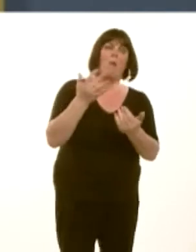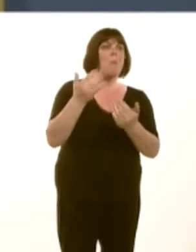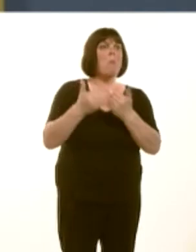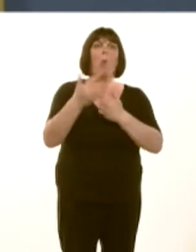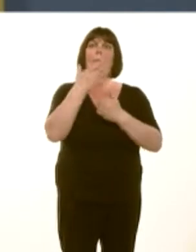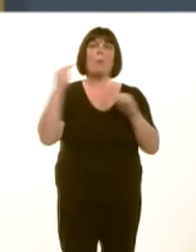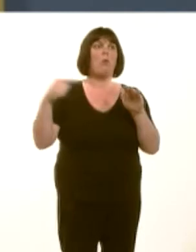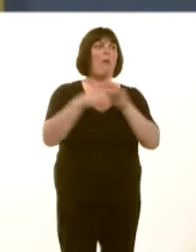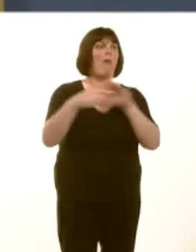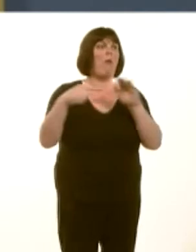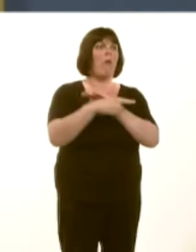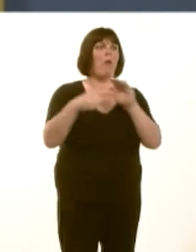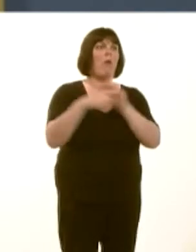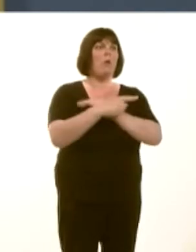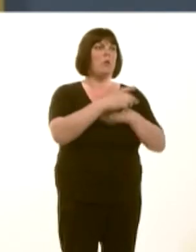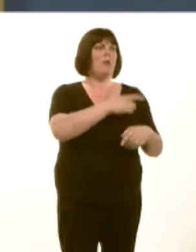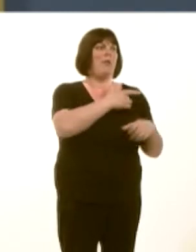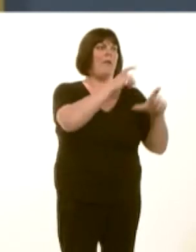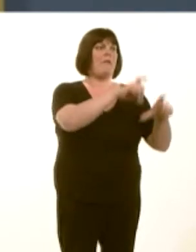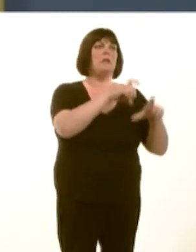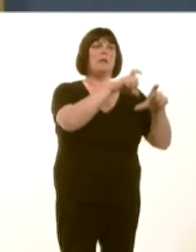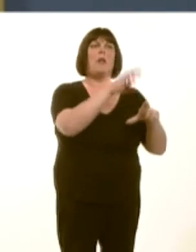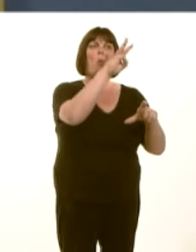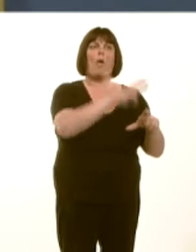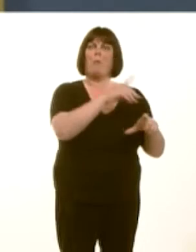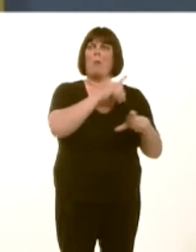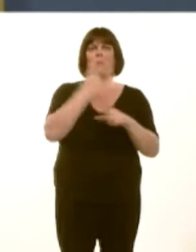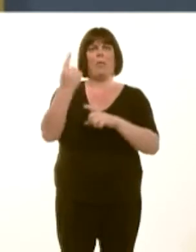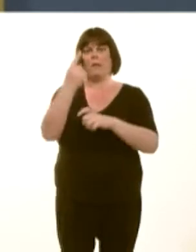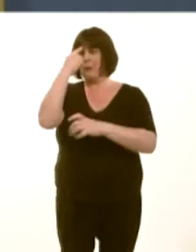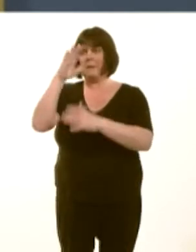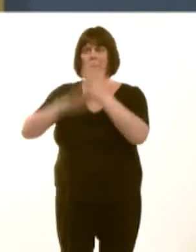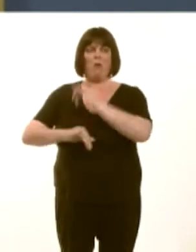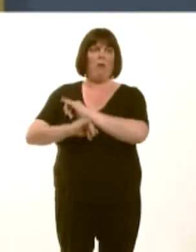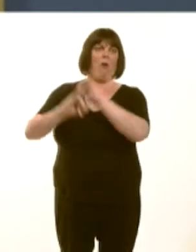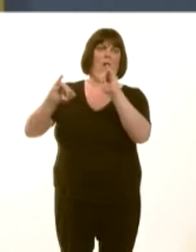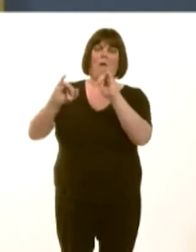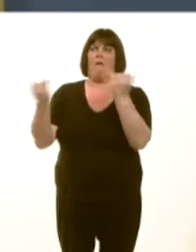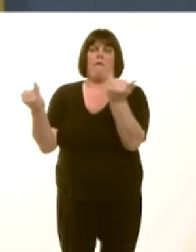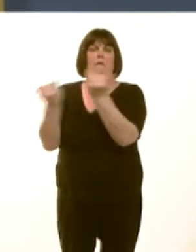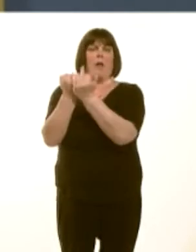sanctuary for those people who are fleeing violence and danger from countries like Syria and Libya?